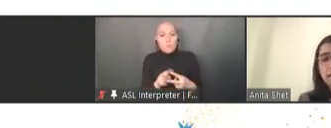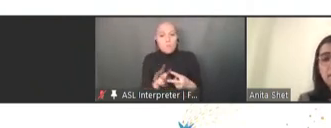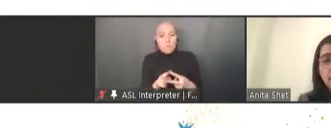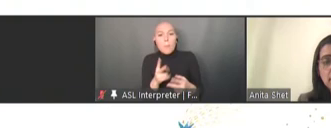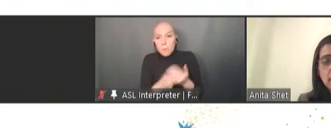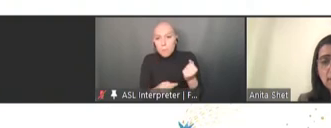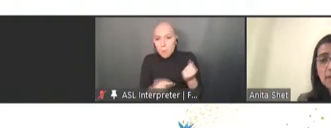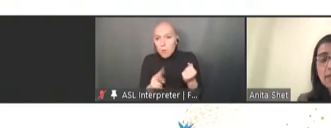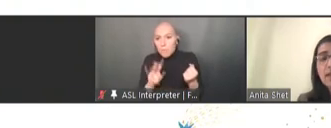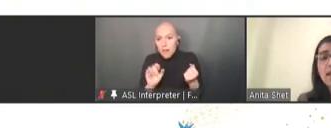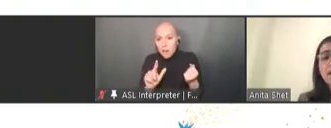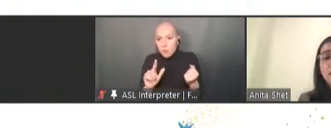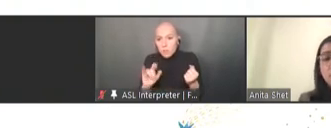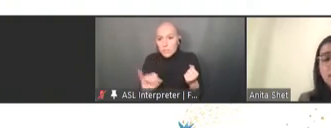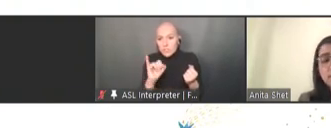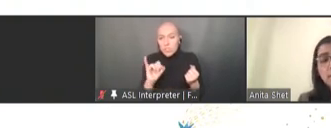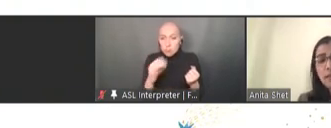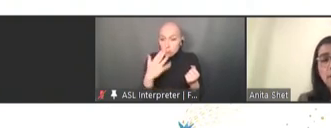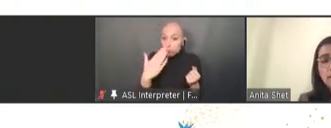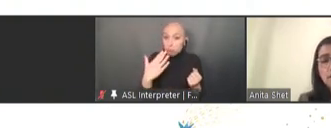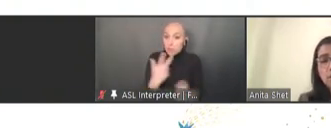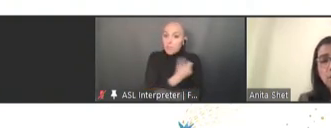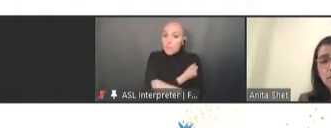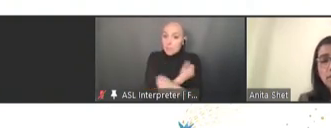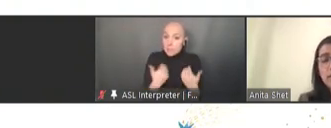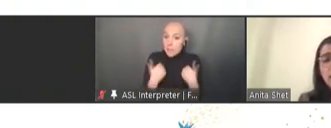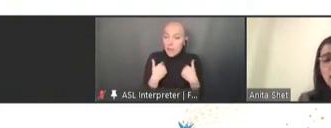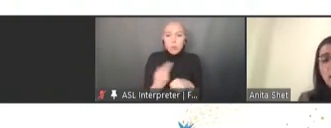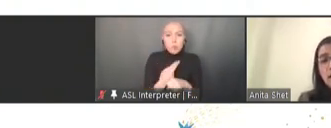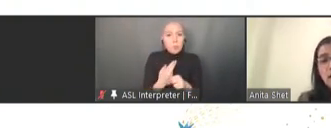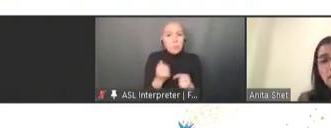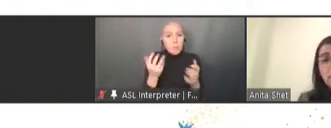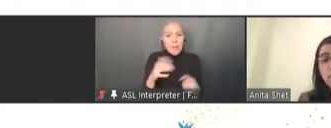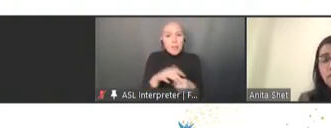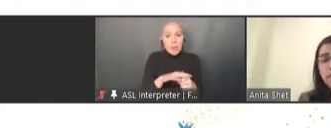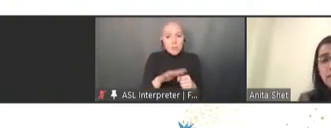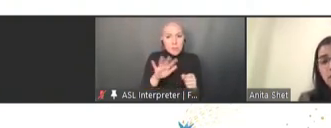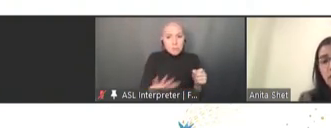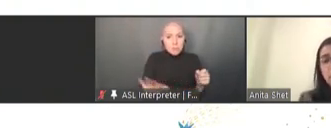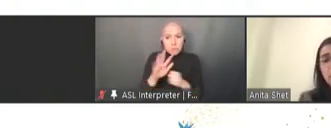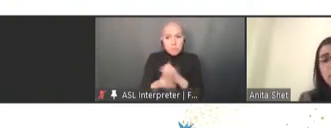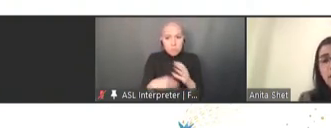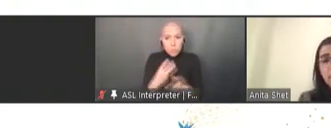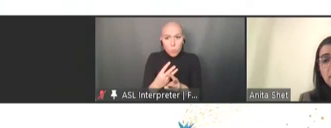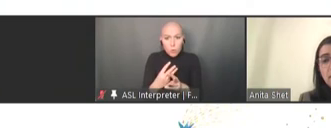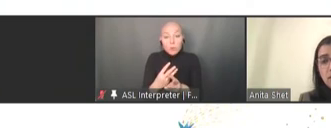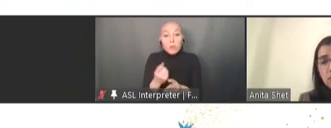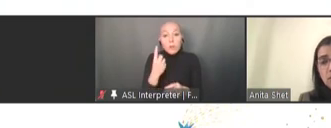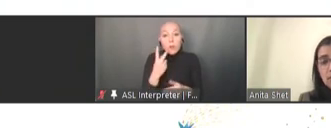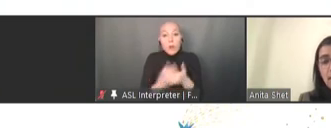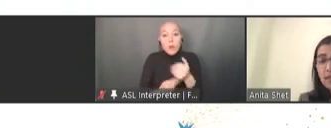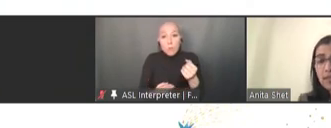vaccines used in many parts of the world. Both of these are transmitted by mosquitoes. The Aedes